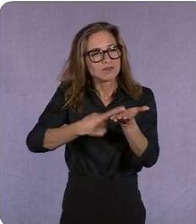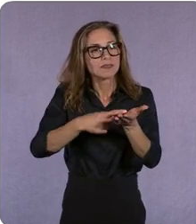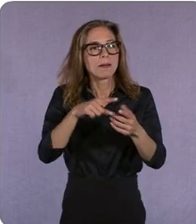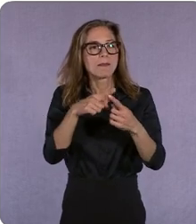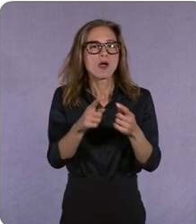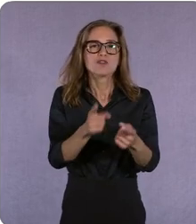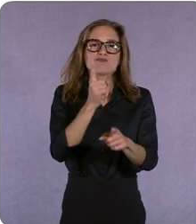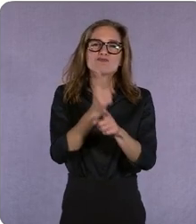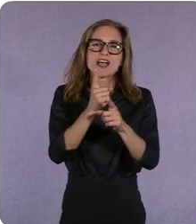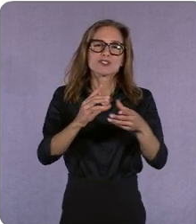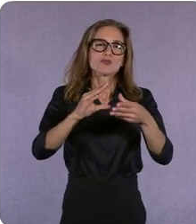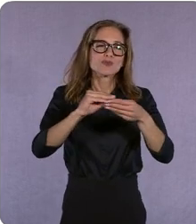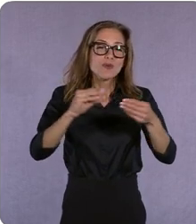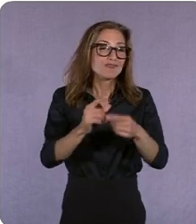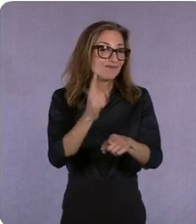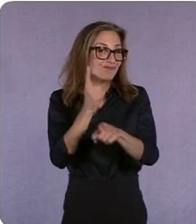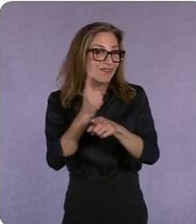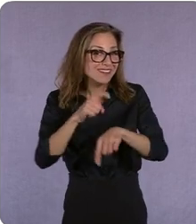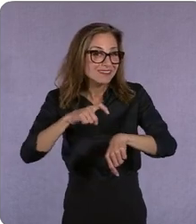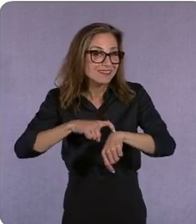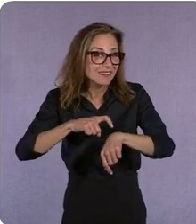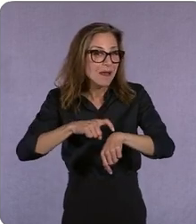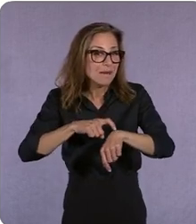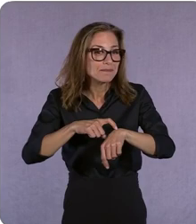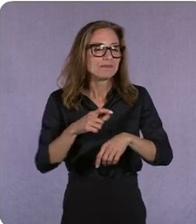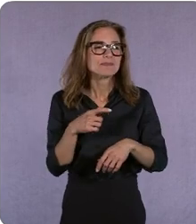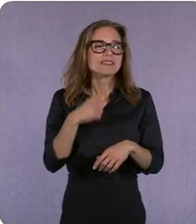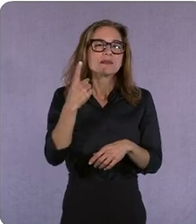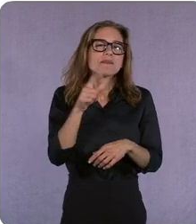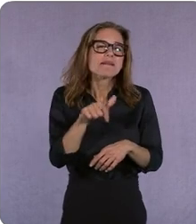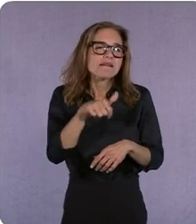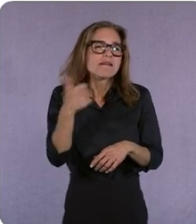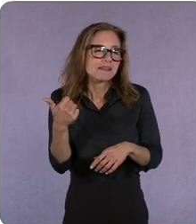um i i think there's something else that's happening today which is you have to do that